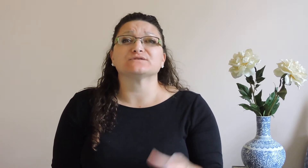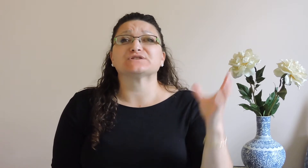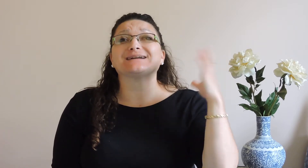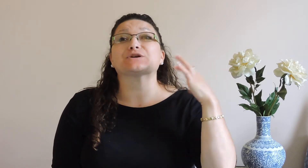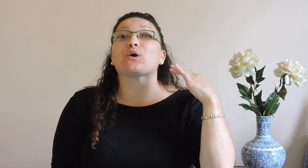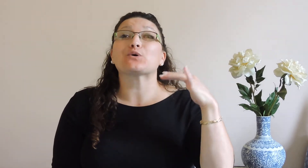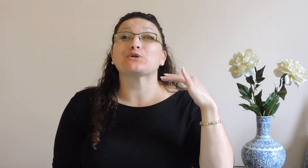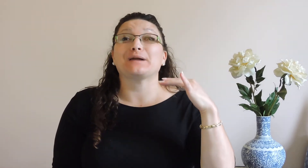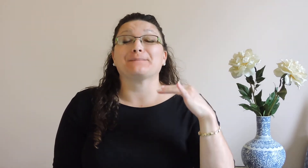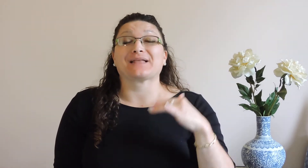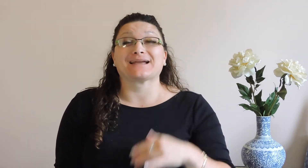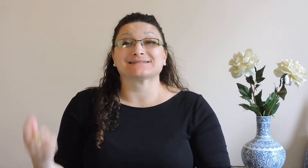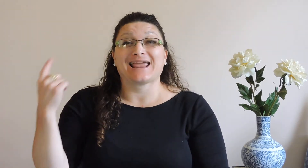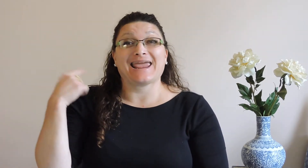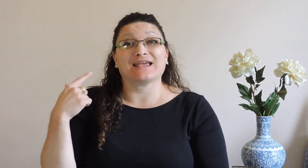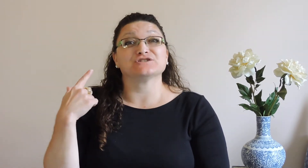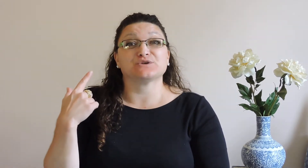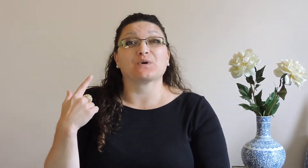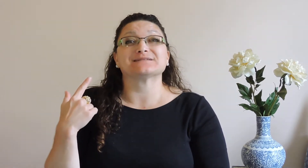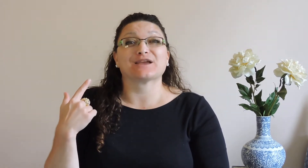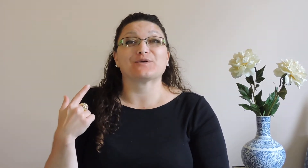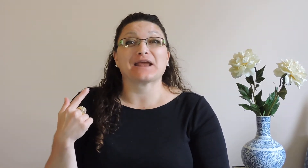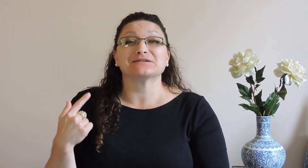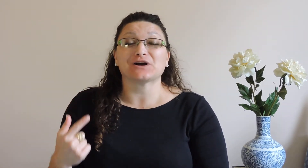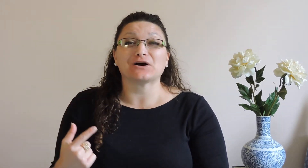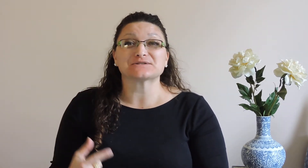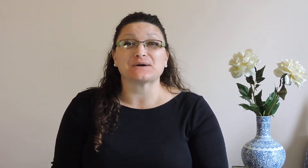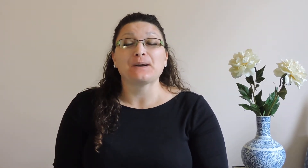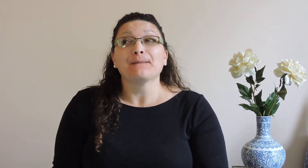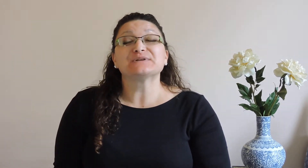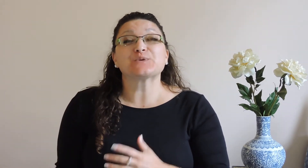she has a cochlear implant and she wears hearing aids also. Between